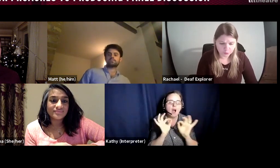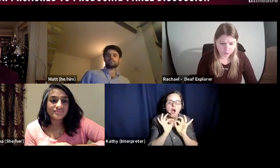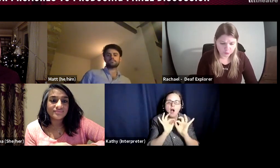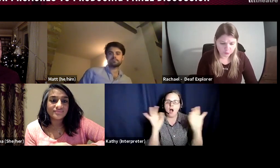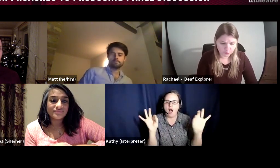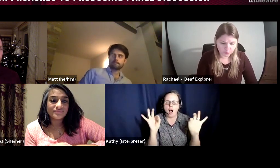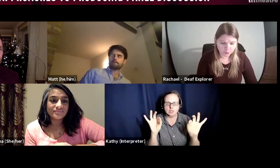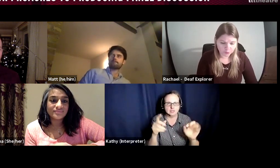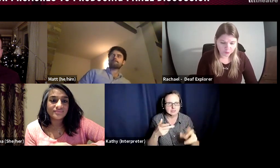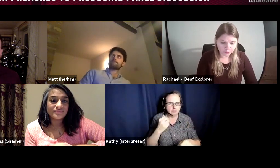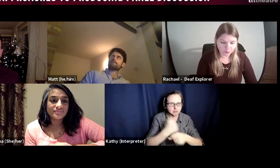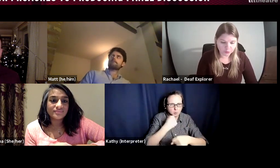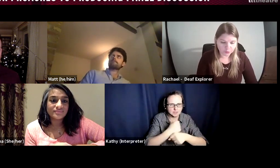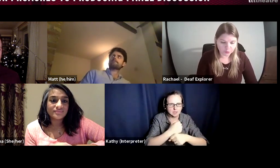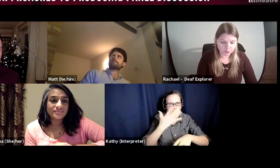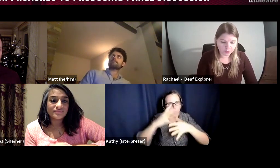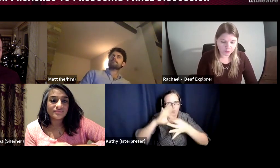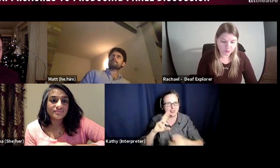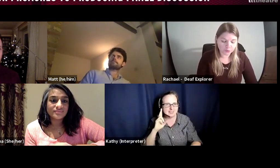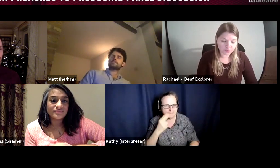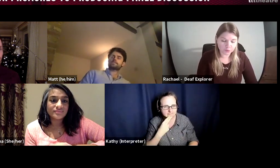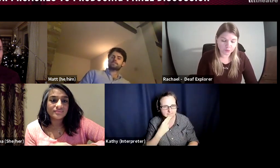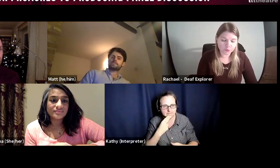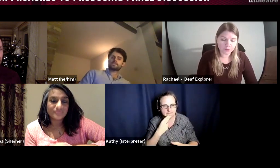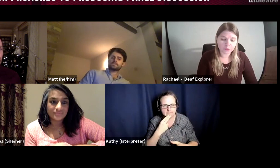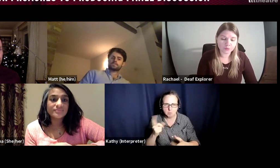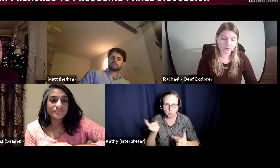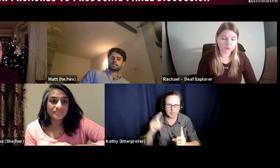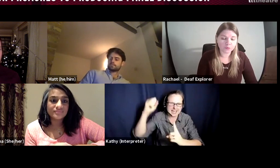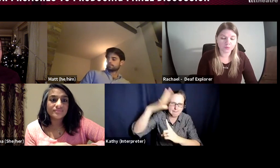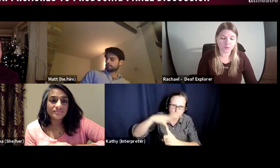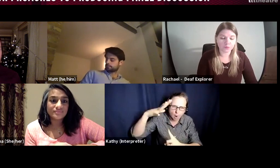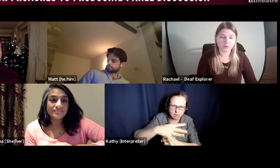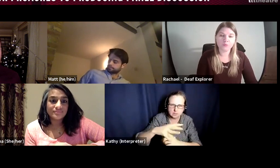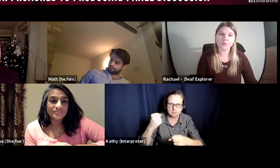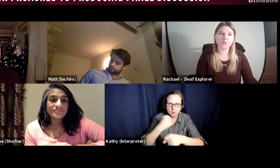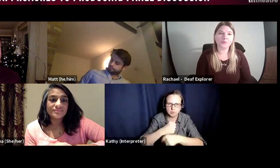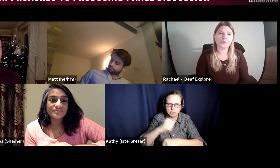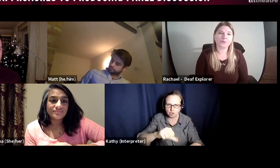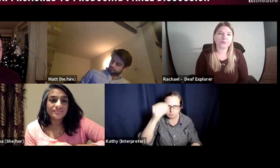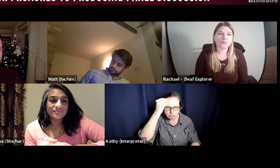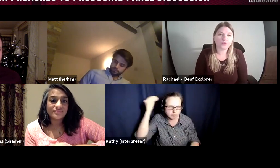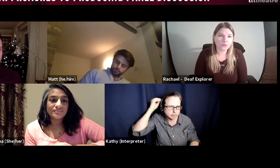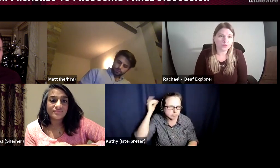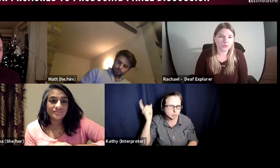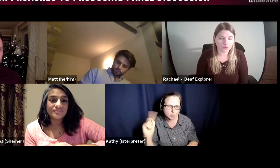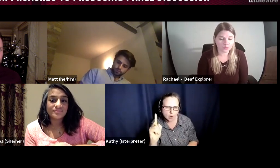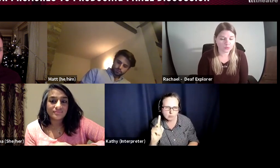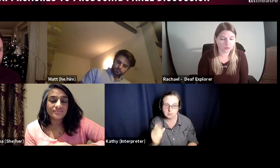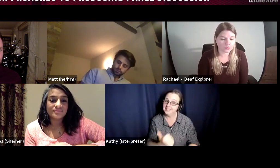in mind when working with deaf artists? And Deepa, I wondered if you'd like to kick us off on that one? DEEPA: